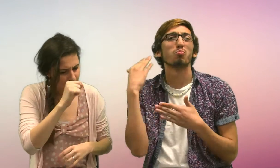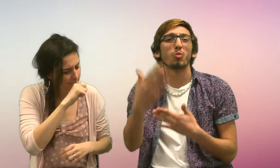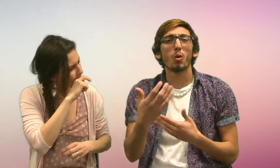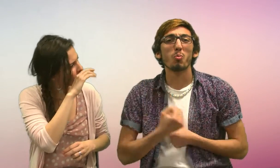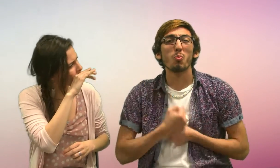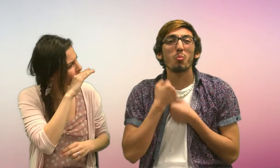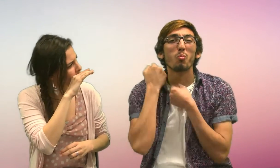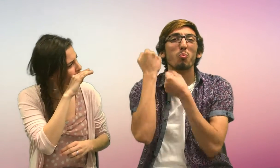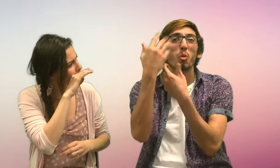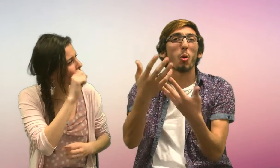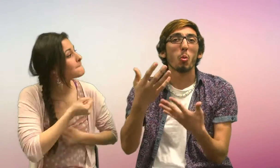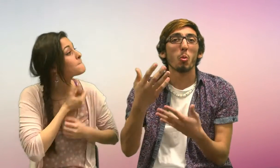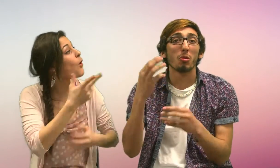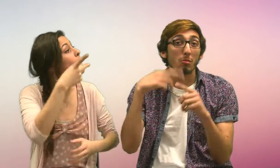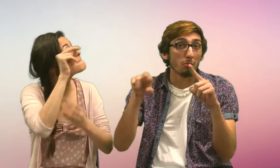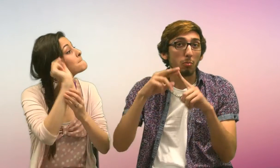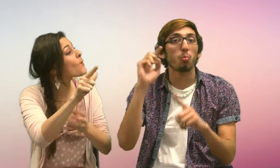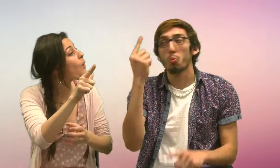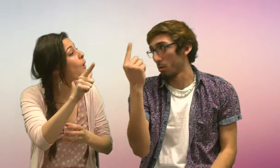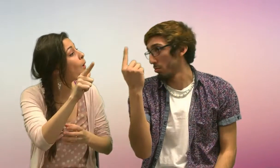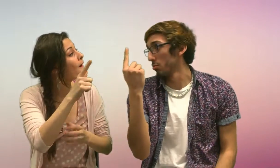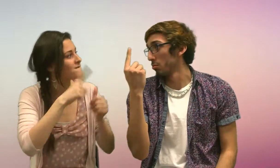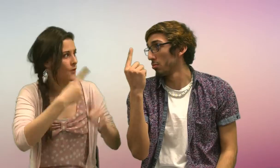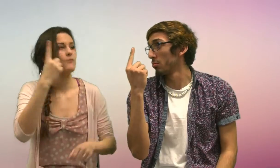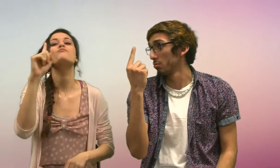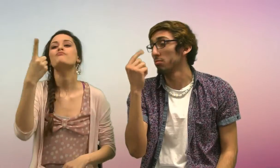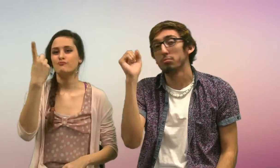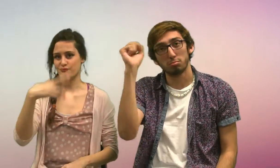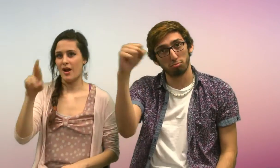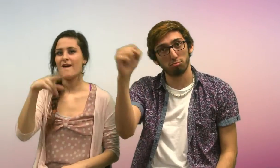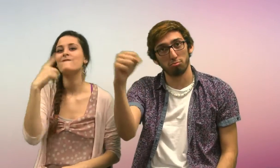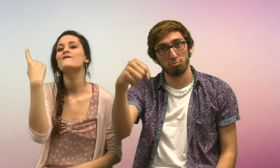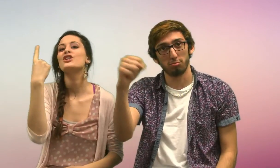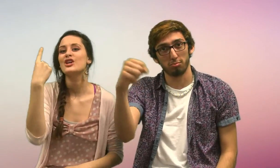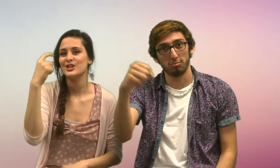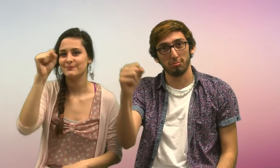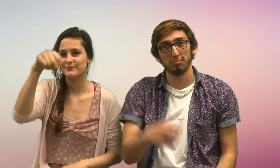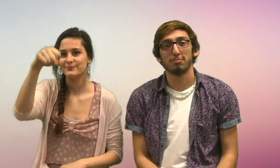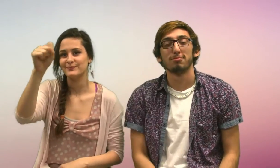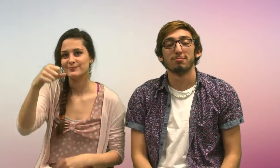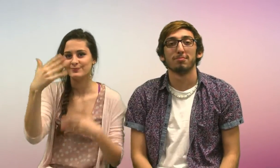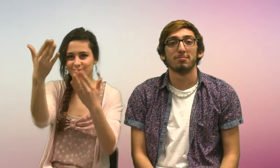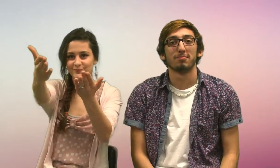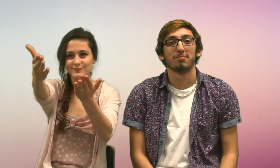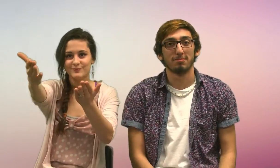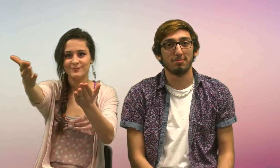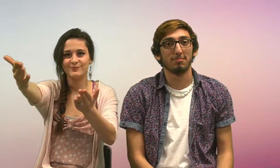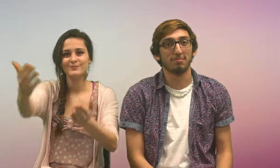Next is Poetry Out Loud, Round One First round, yes. Here we go.